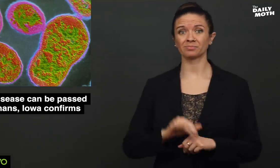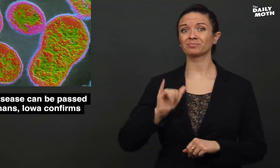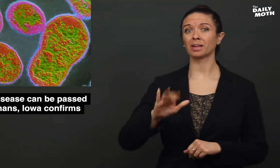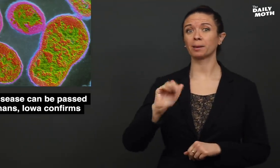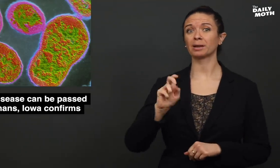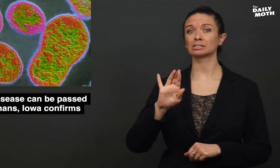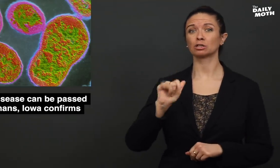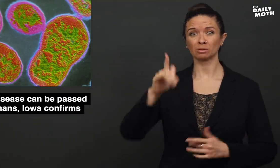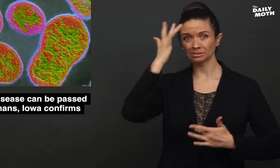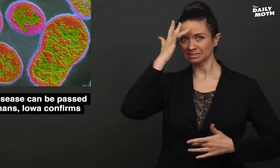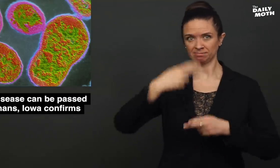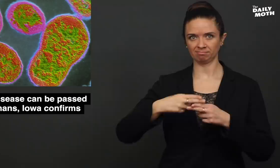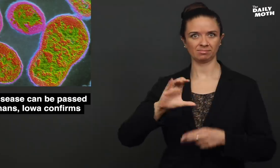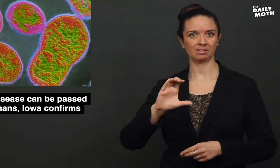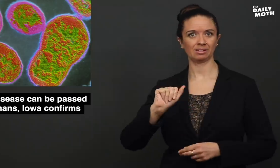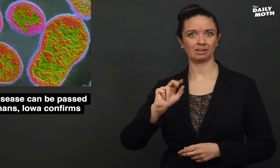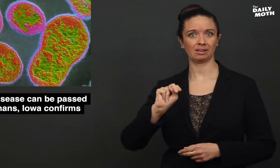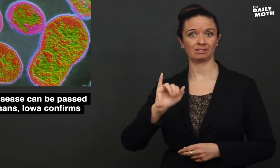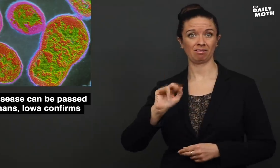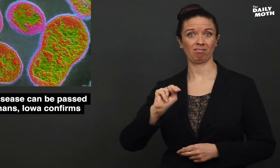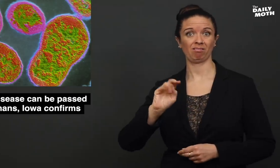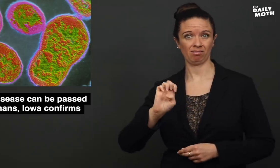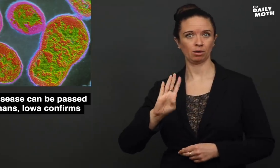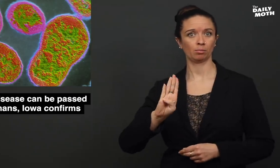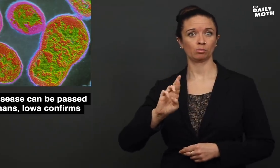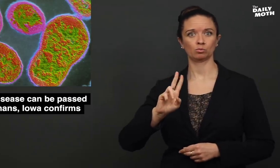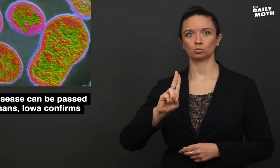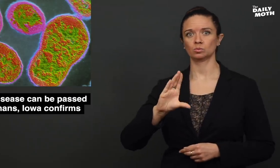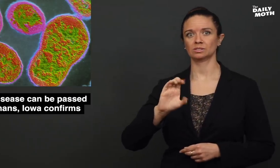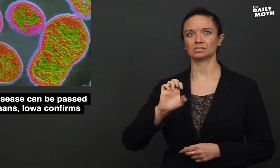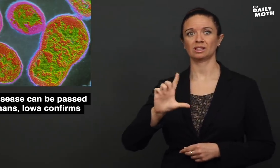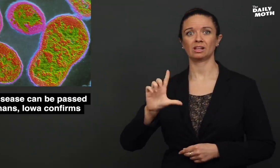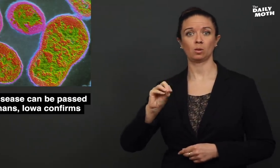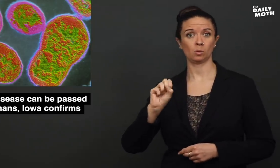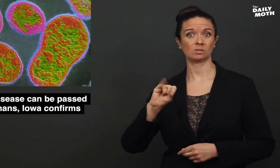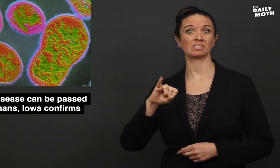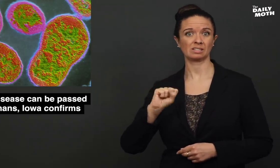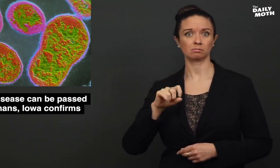This bacterial disease is called "canine Brucellosis."